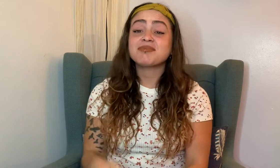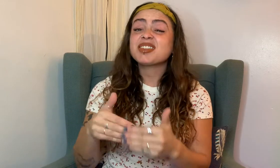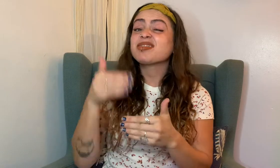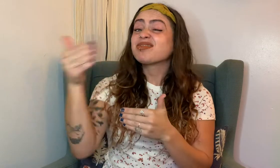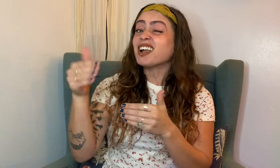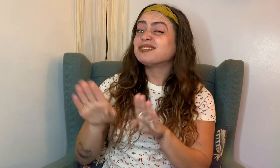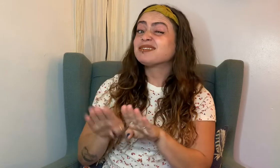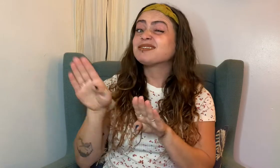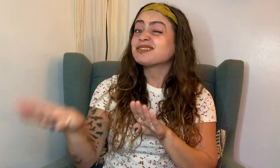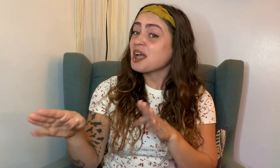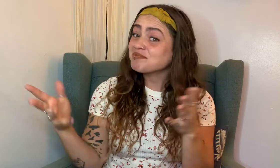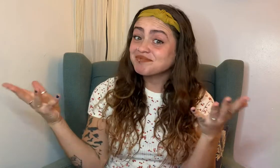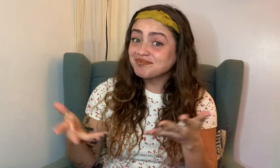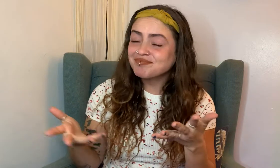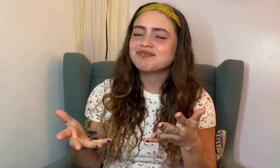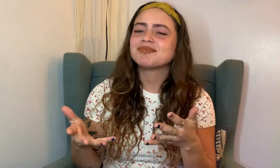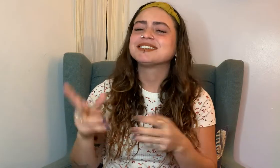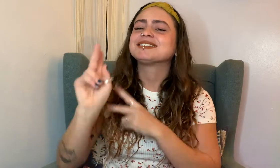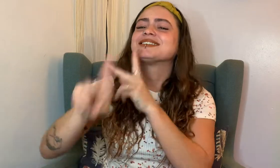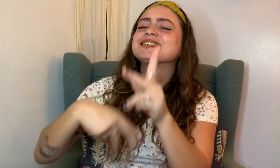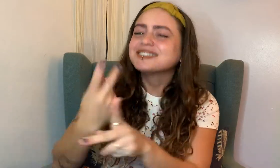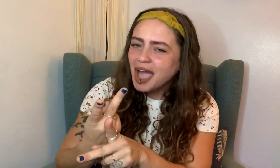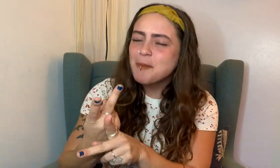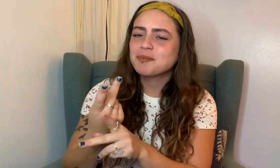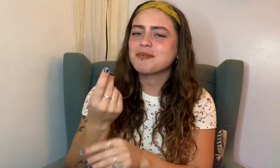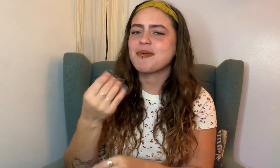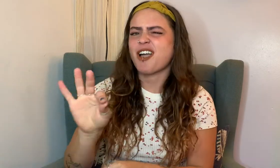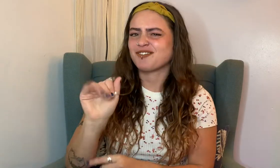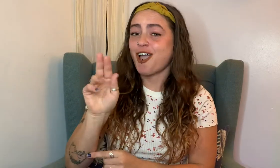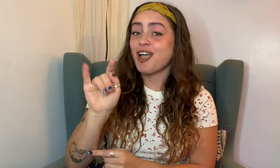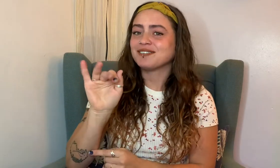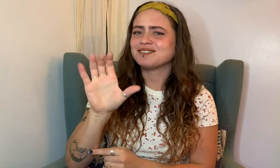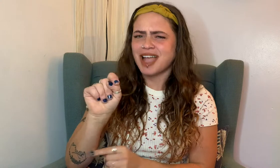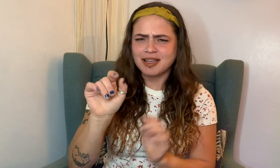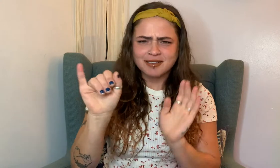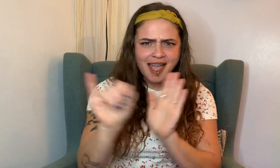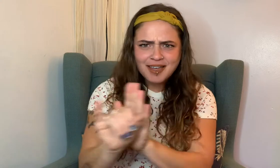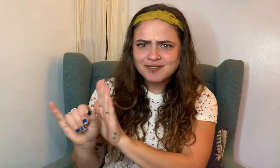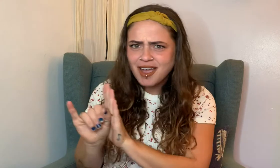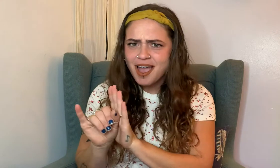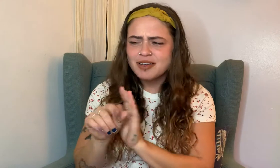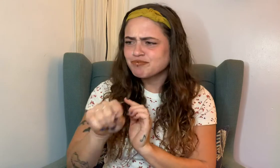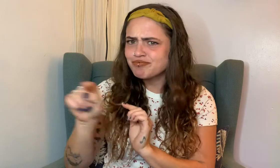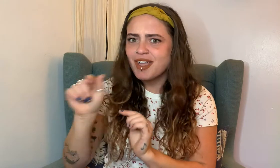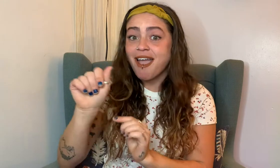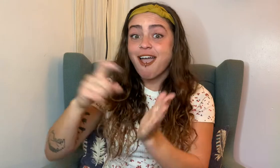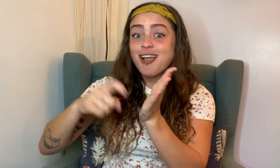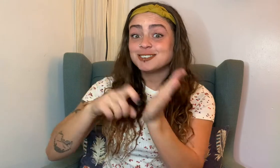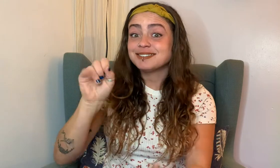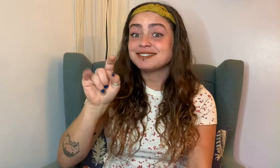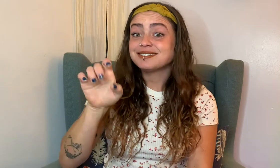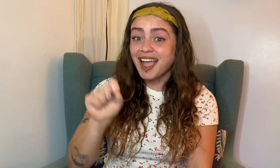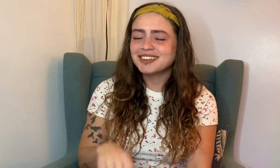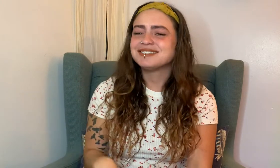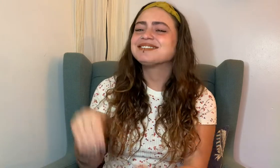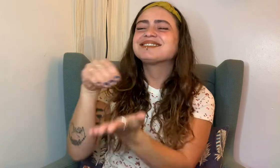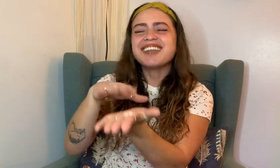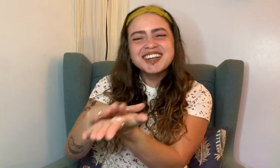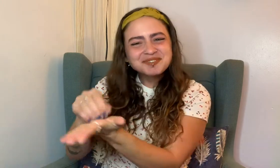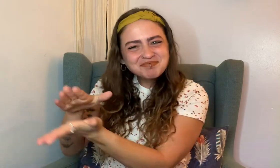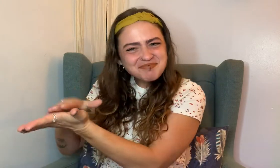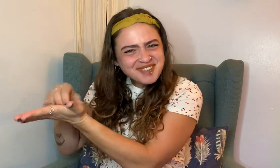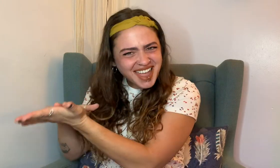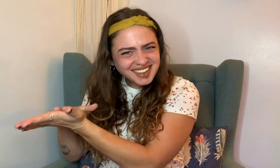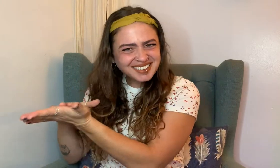The next step is to identify the type of artifacts present at archaeological sites, and to document them!